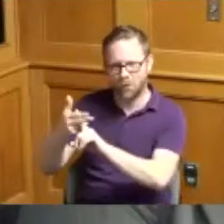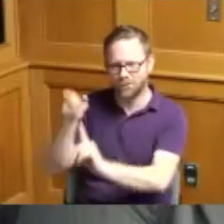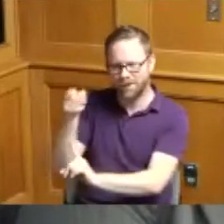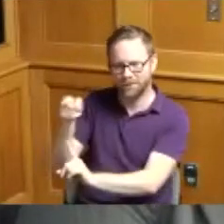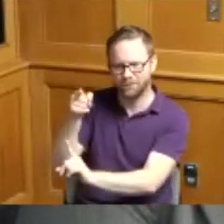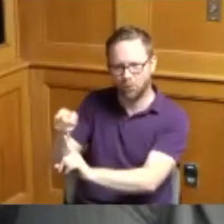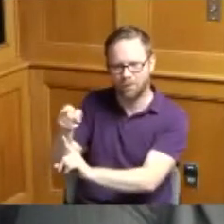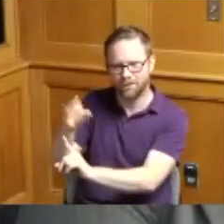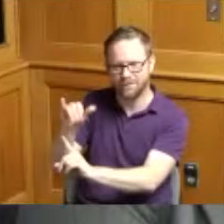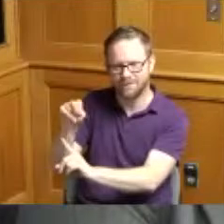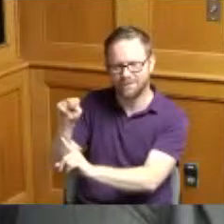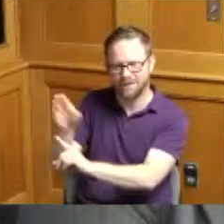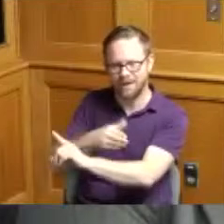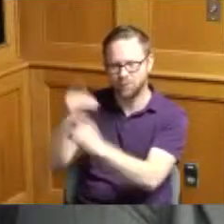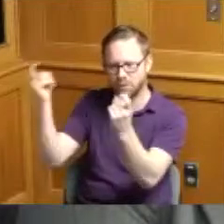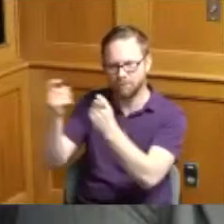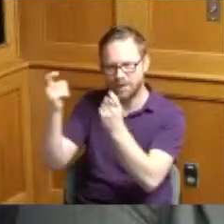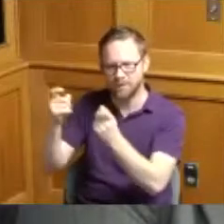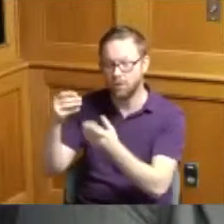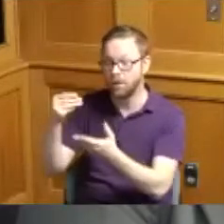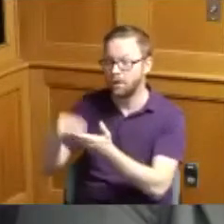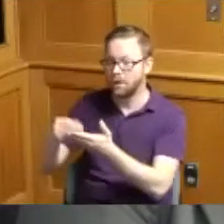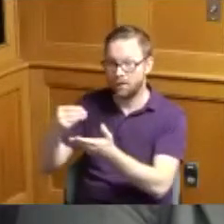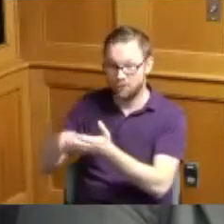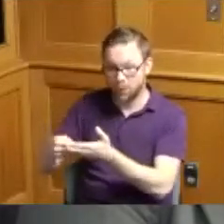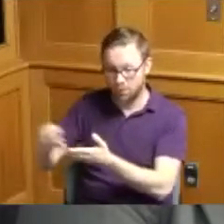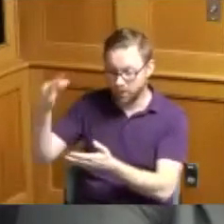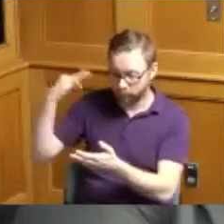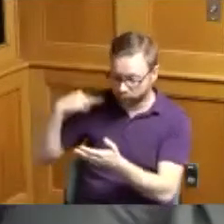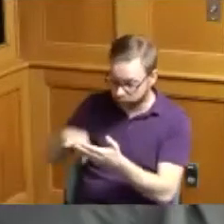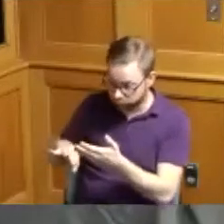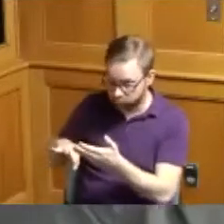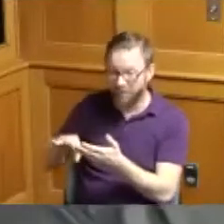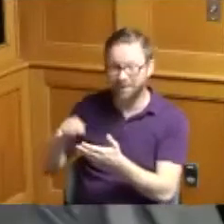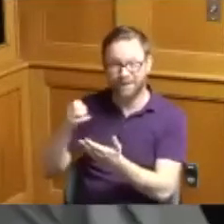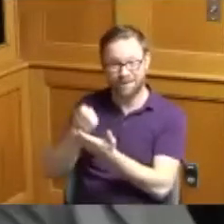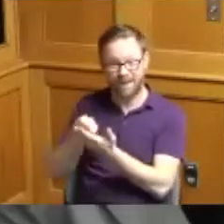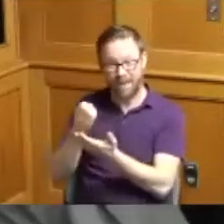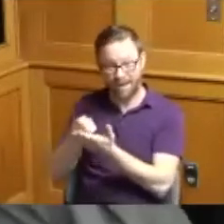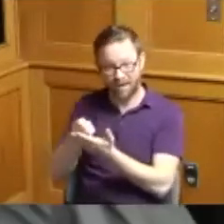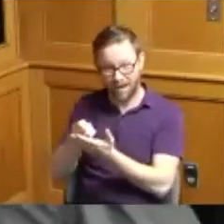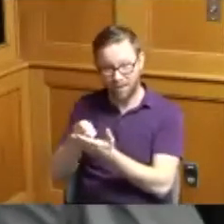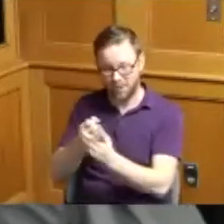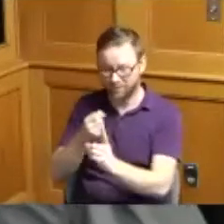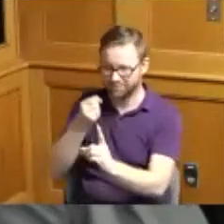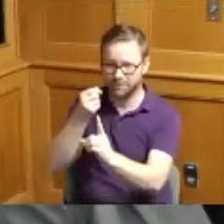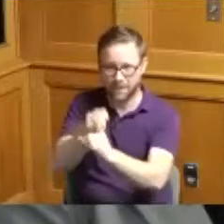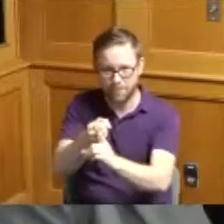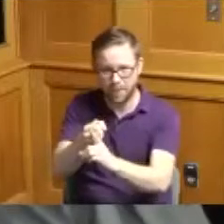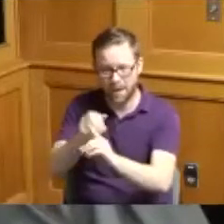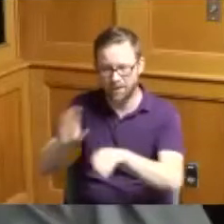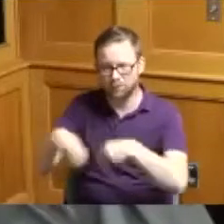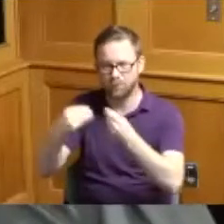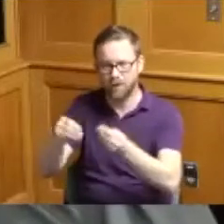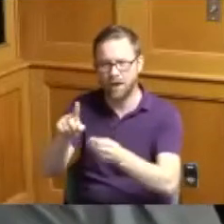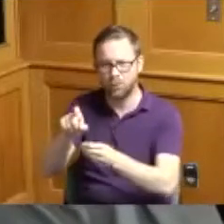we got money from that and we have an economic impact of 107.5 million dollars comes in every